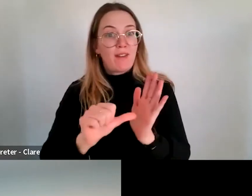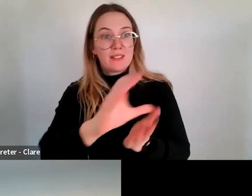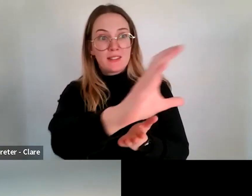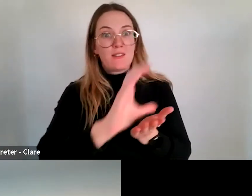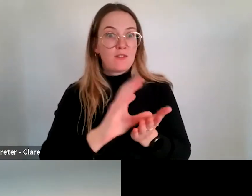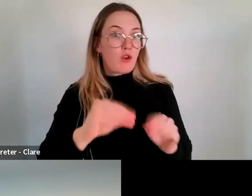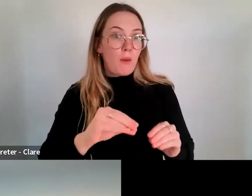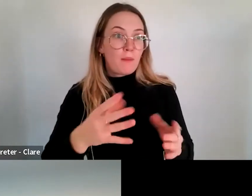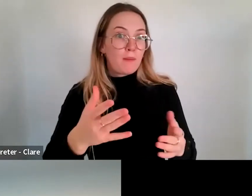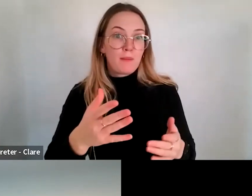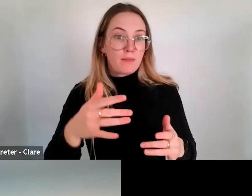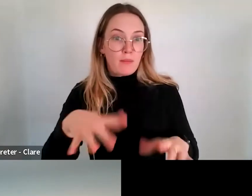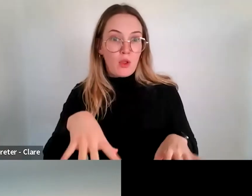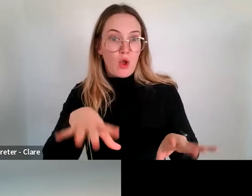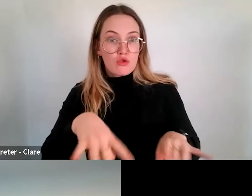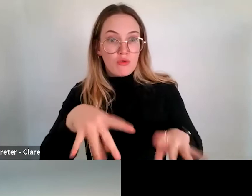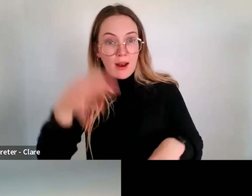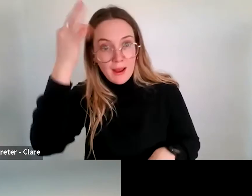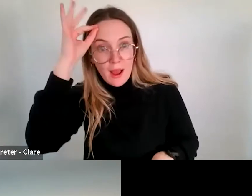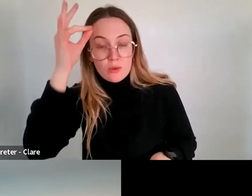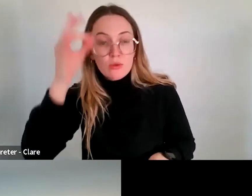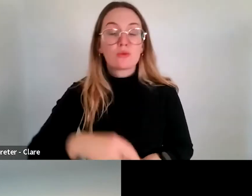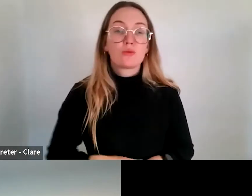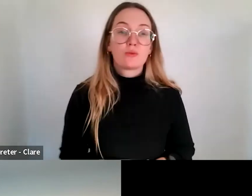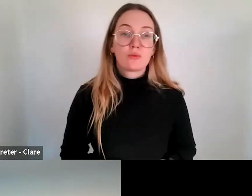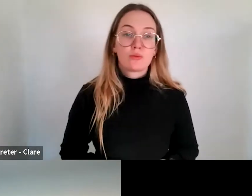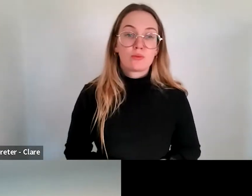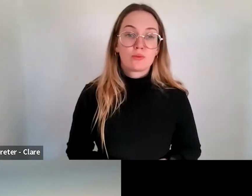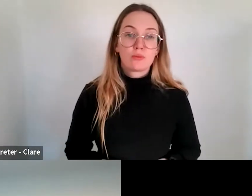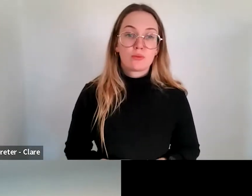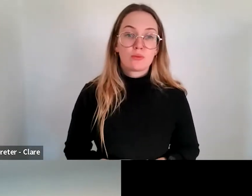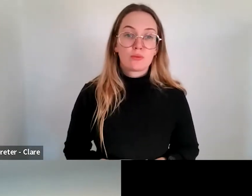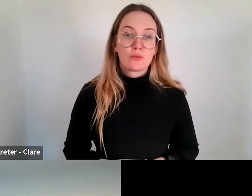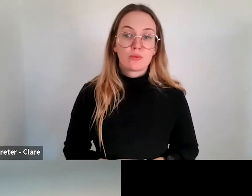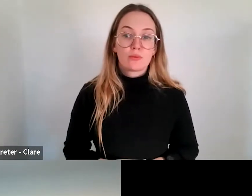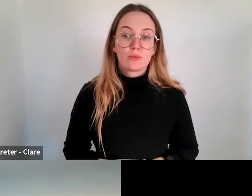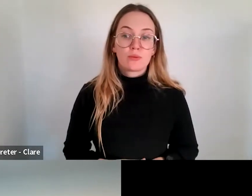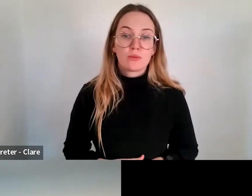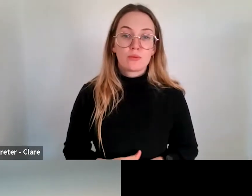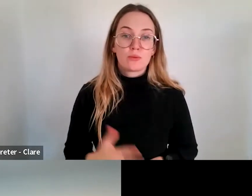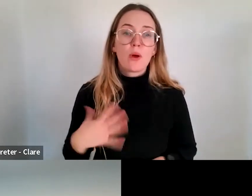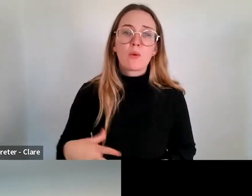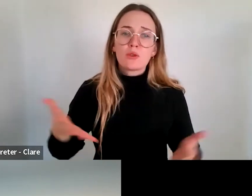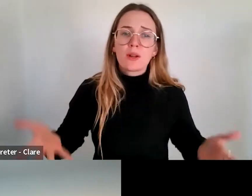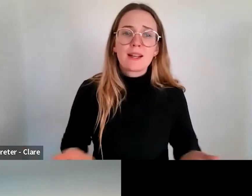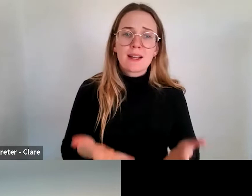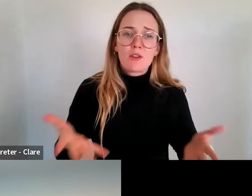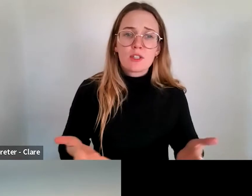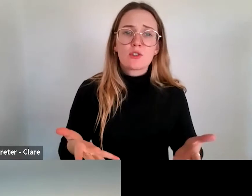Council, by this particular fund. I also really want to encourage people to make sure that in the your budgets